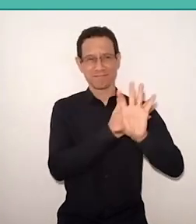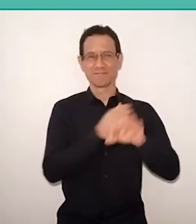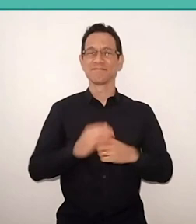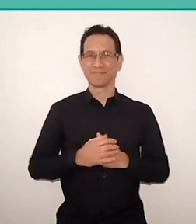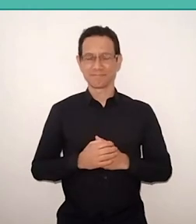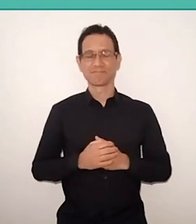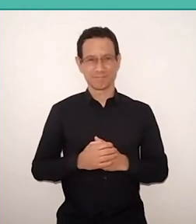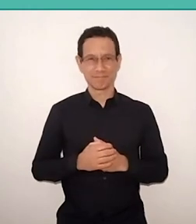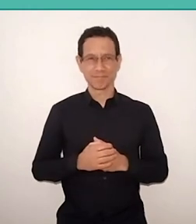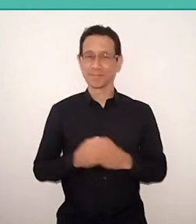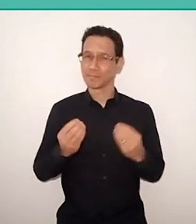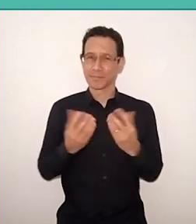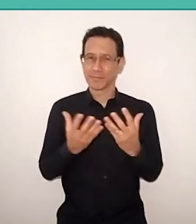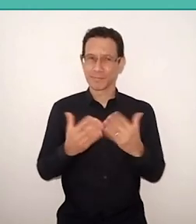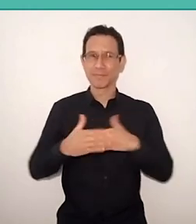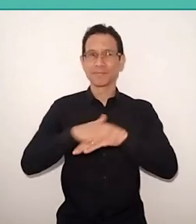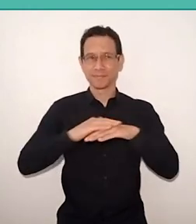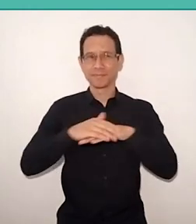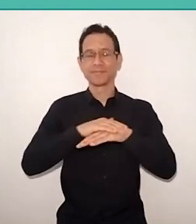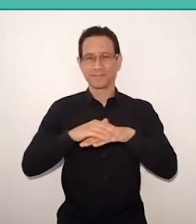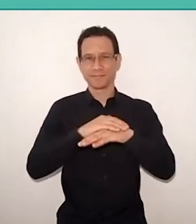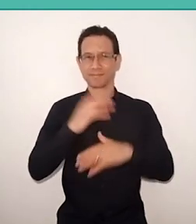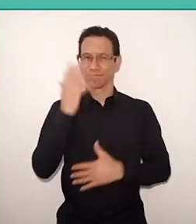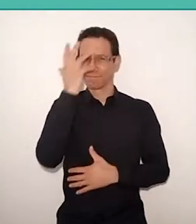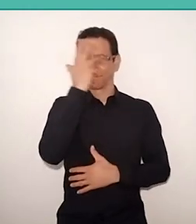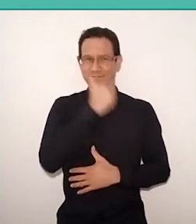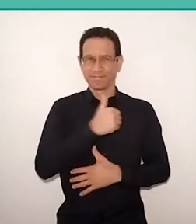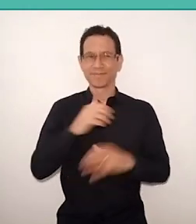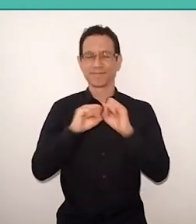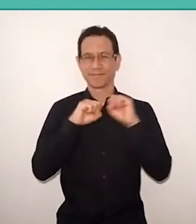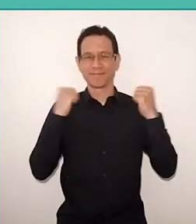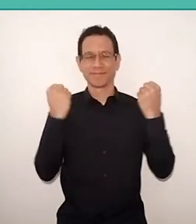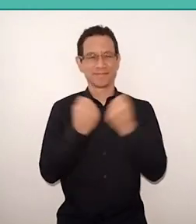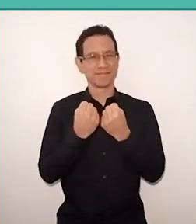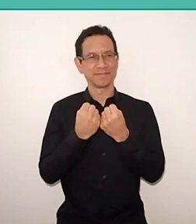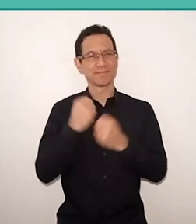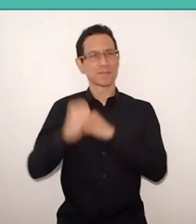to deal with this beautiful seminar what we've been doing in recent years